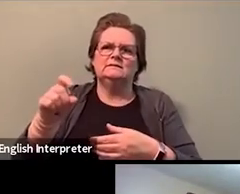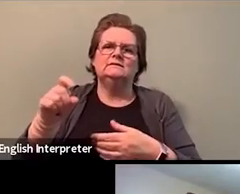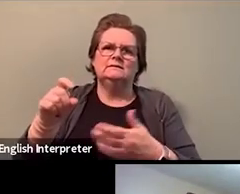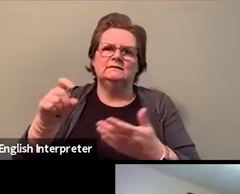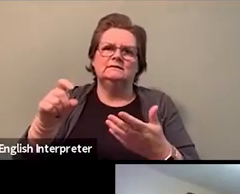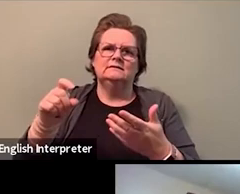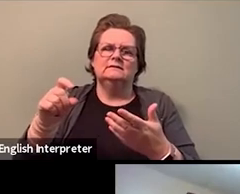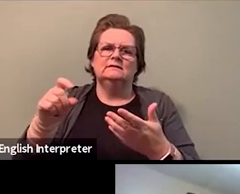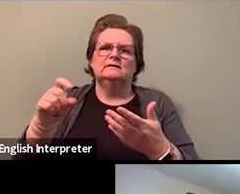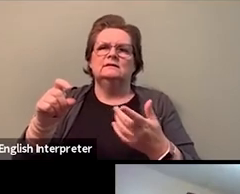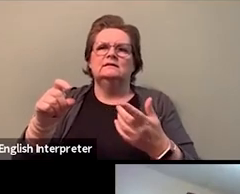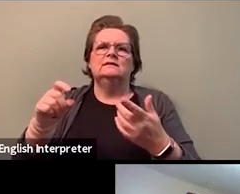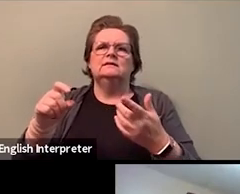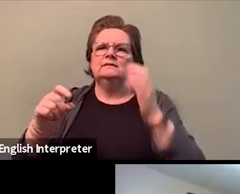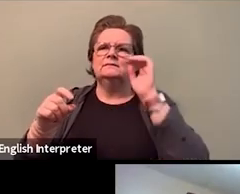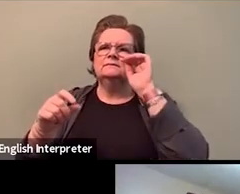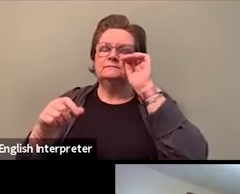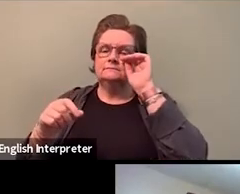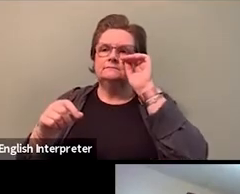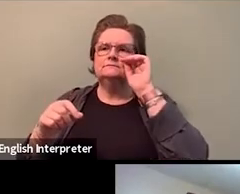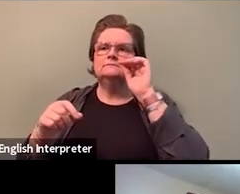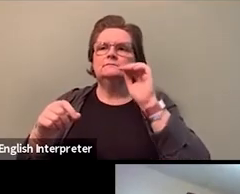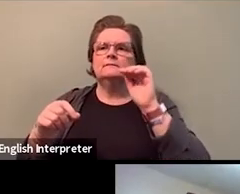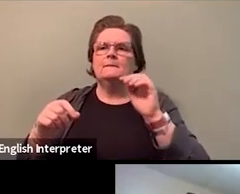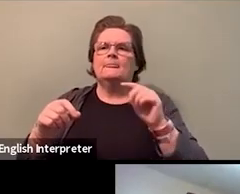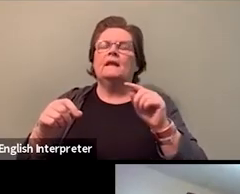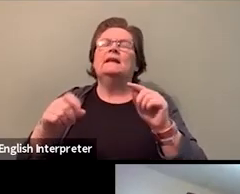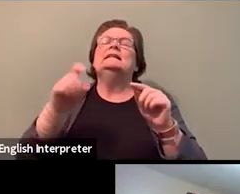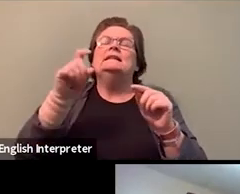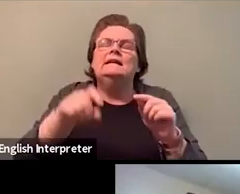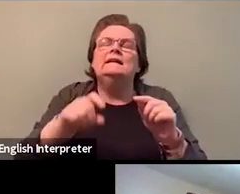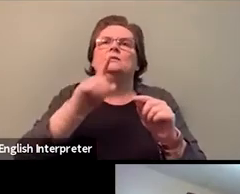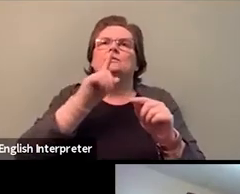Don't worry, I got your back." You always got our back.